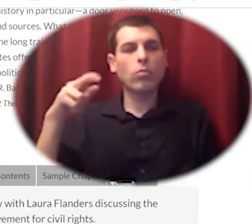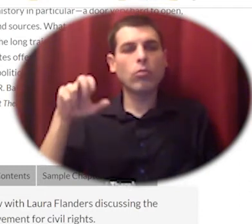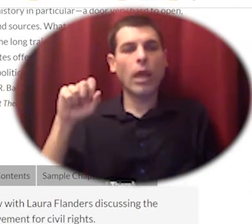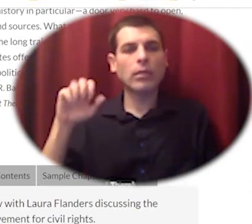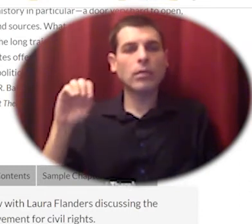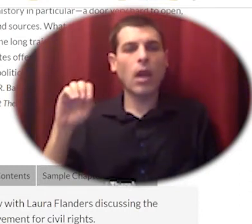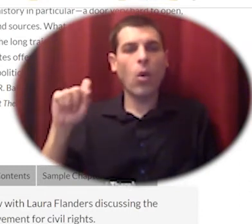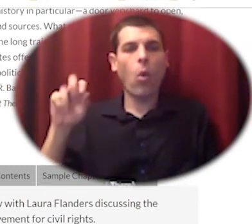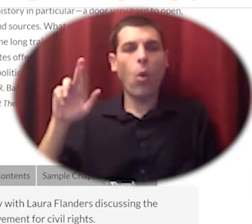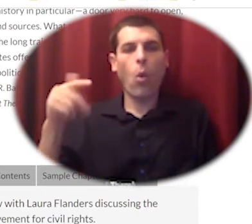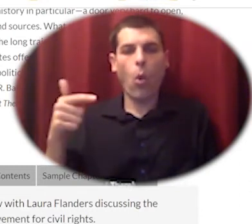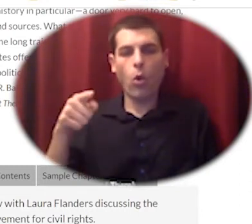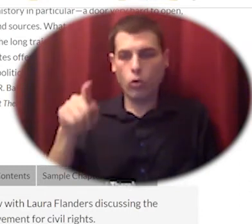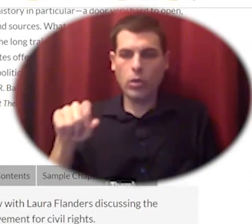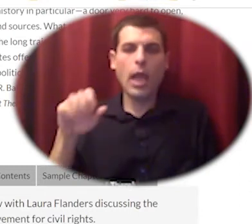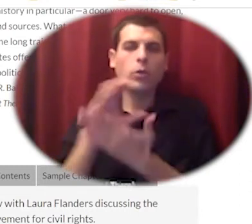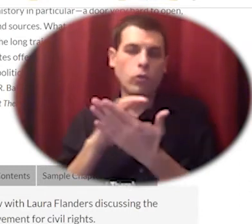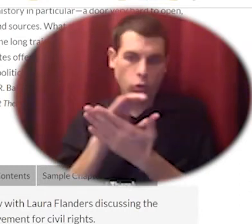hear the interview with her